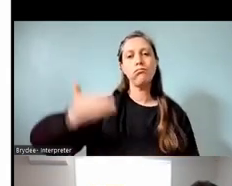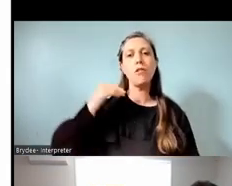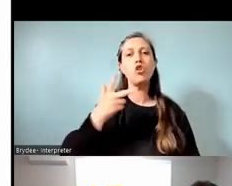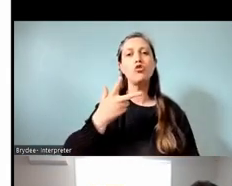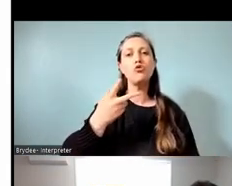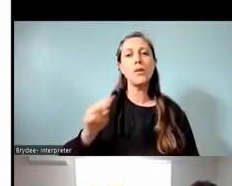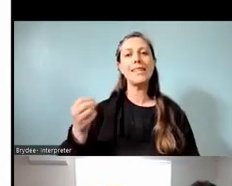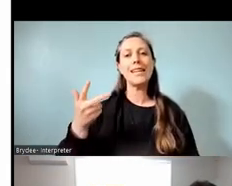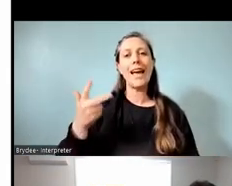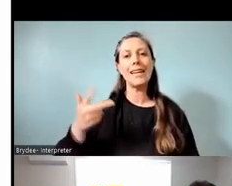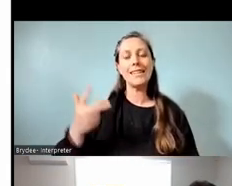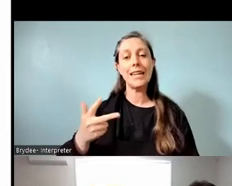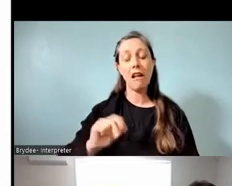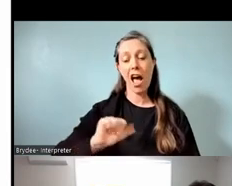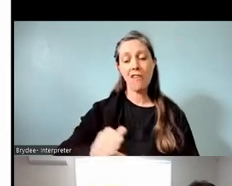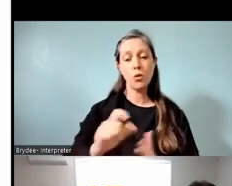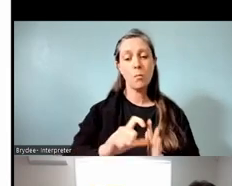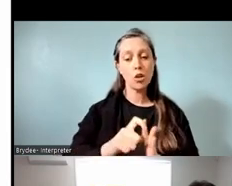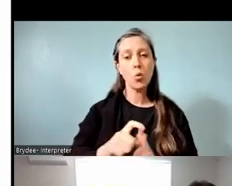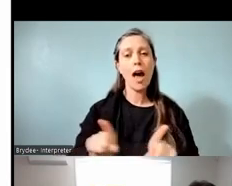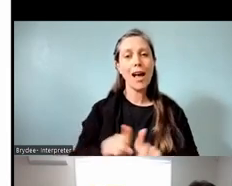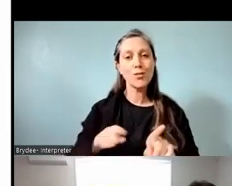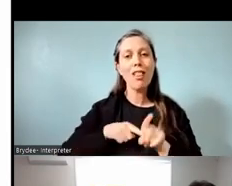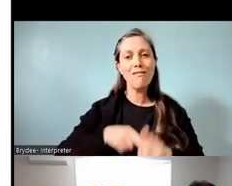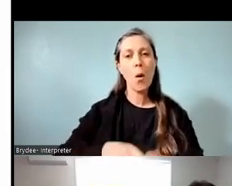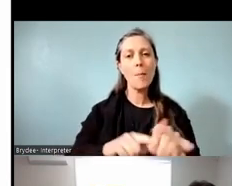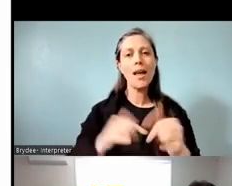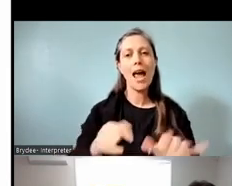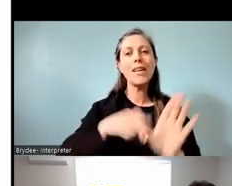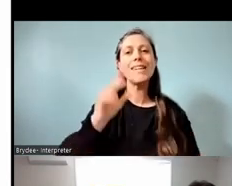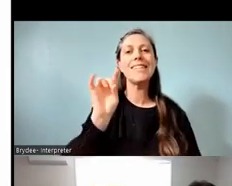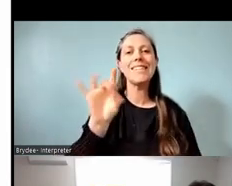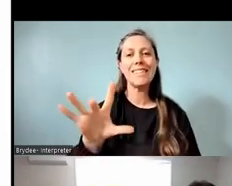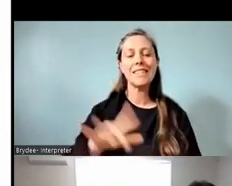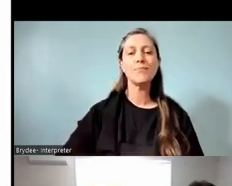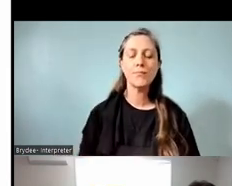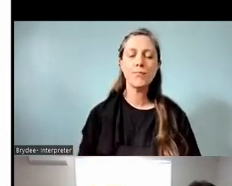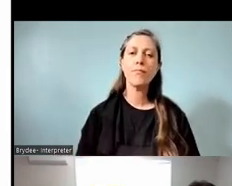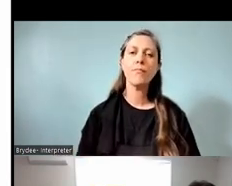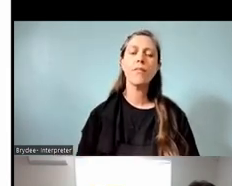Then my daughter followed through. She's now year 10. It's an important point for me to make,